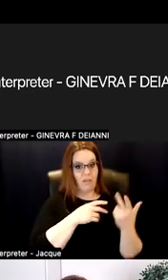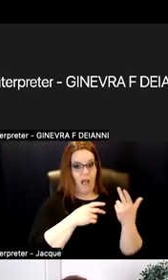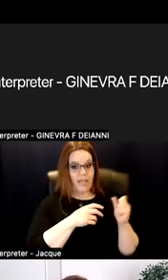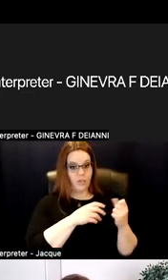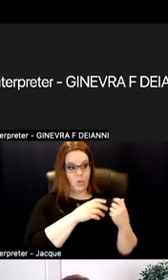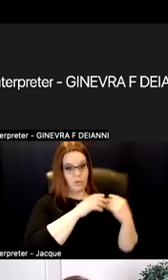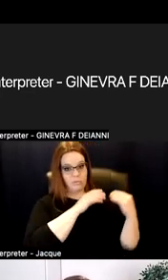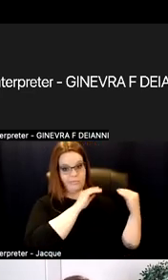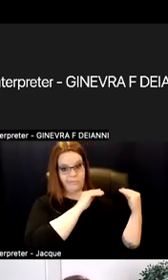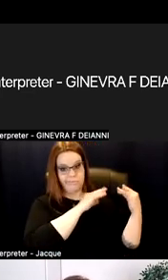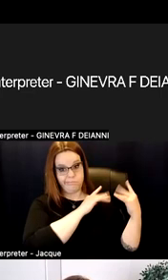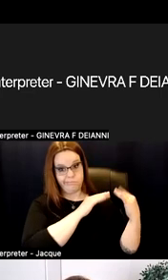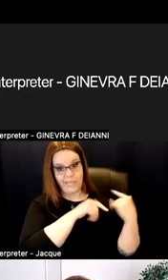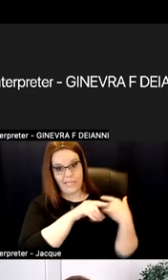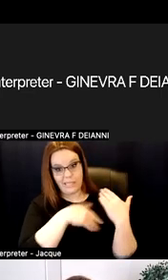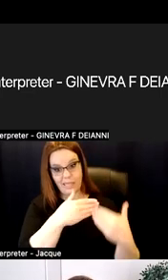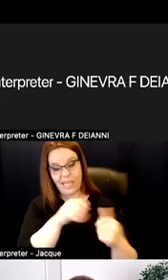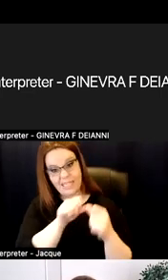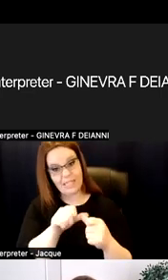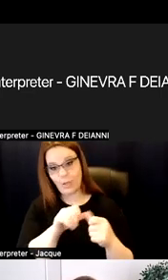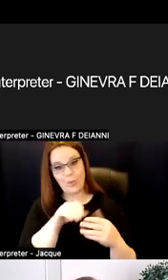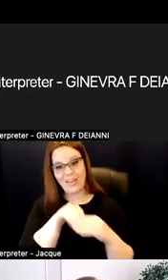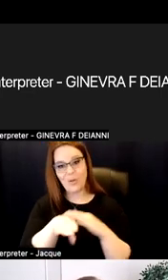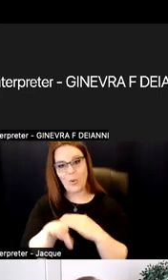happened in high school and less of the shift